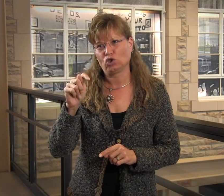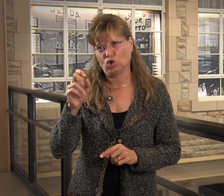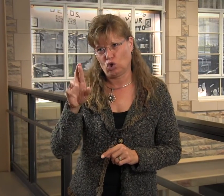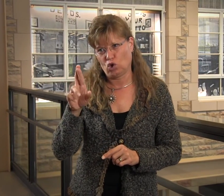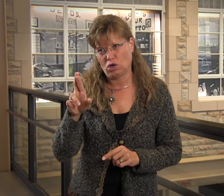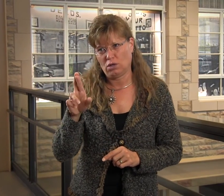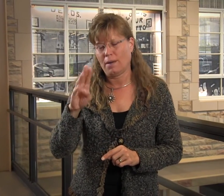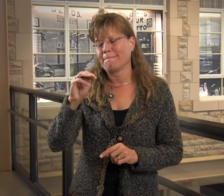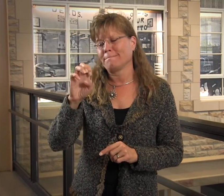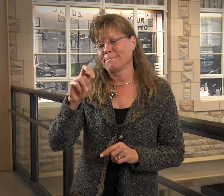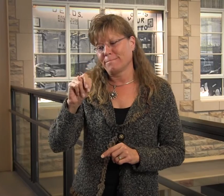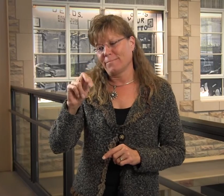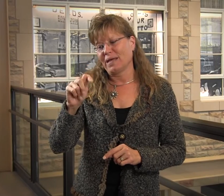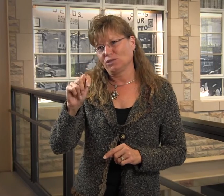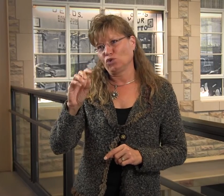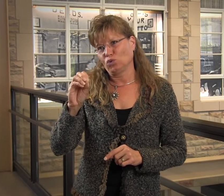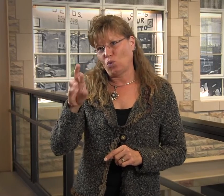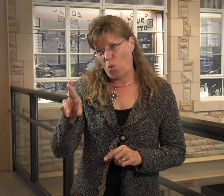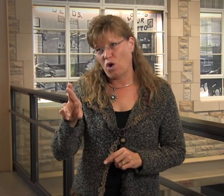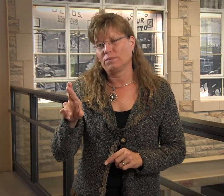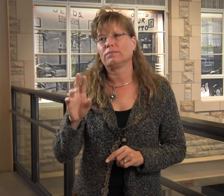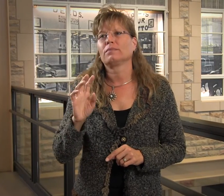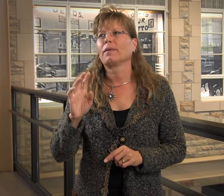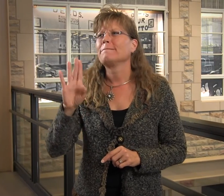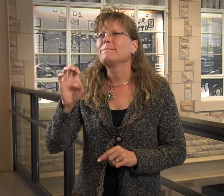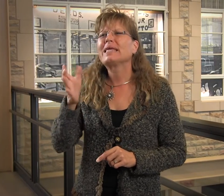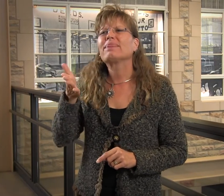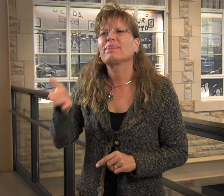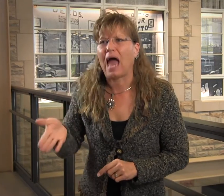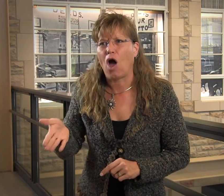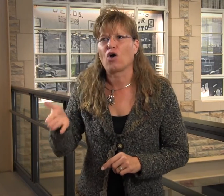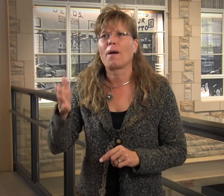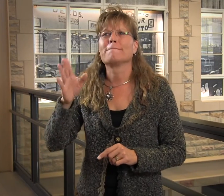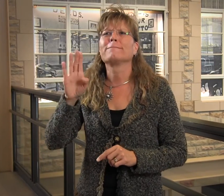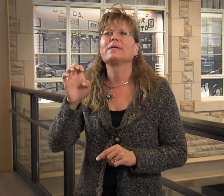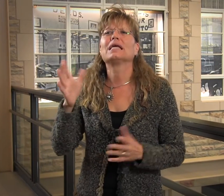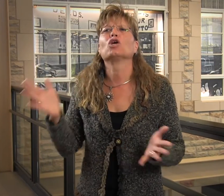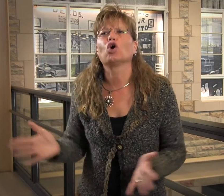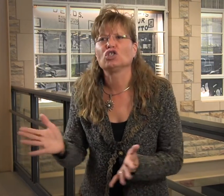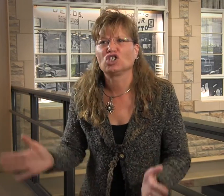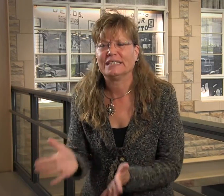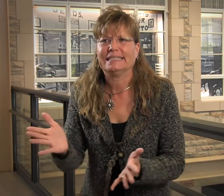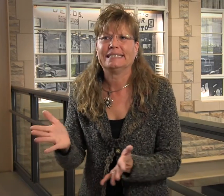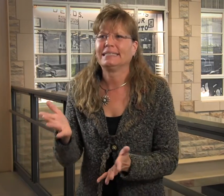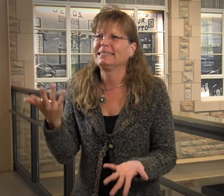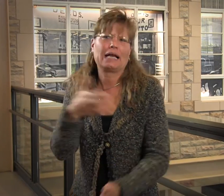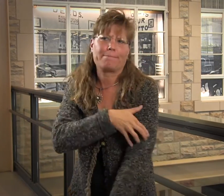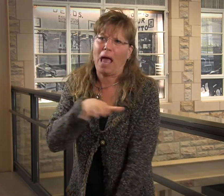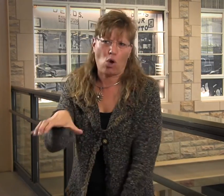Be their mentor. Be there for them. Be encouraging, and again it's all about empowerment.